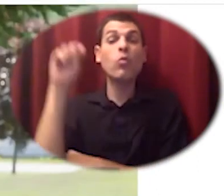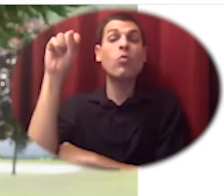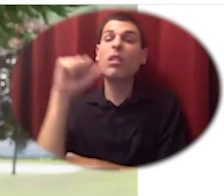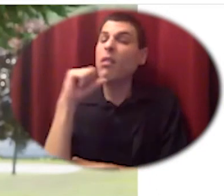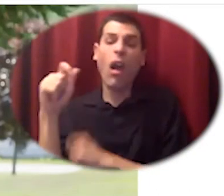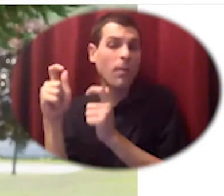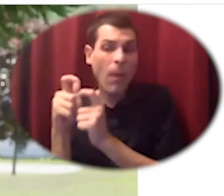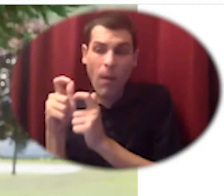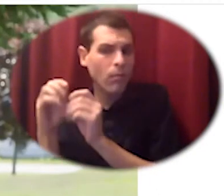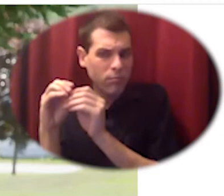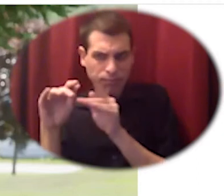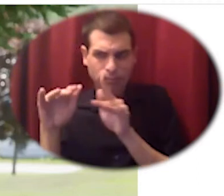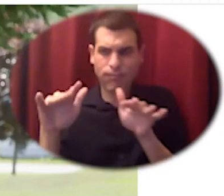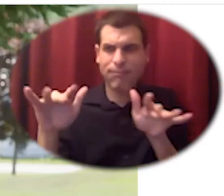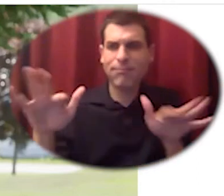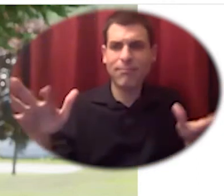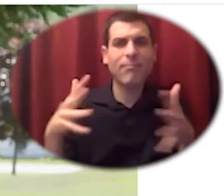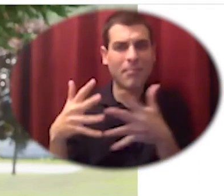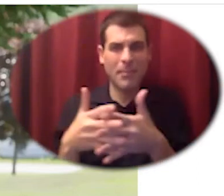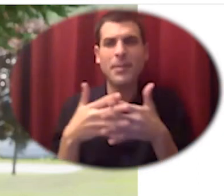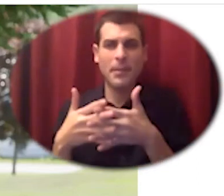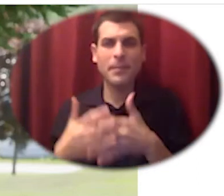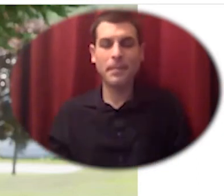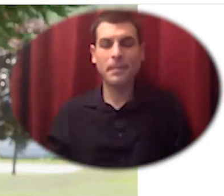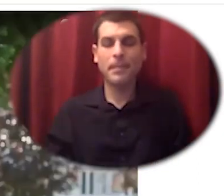and i think a clear